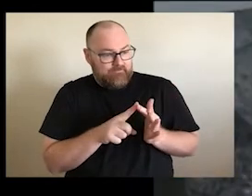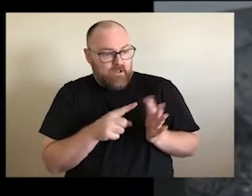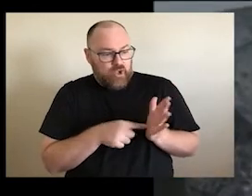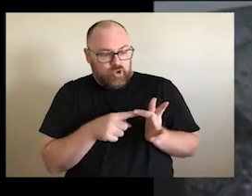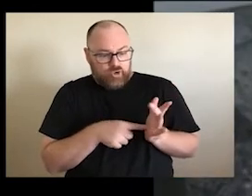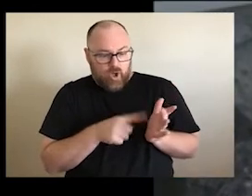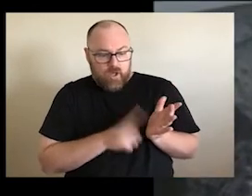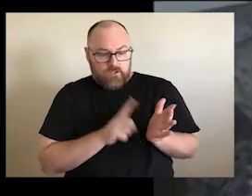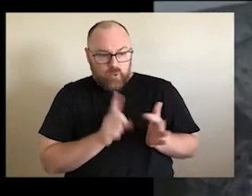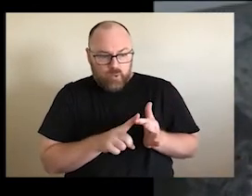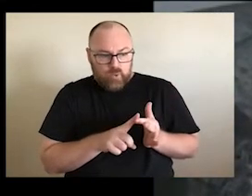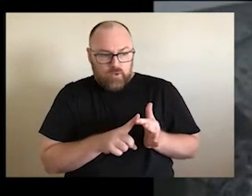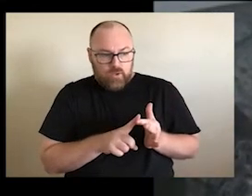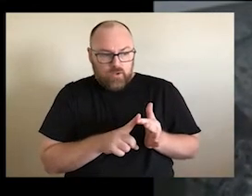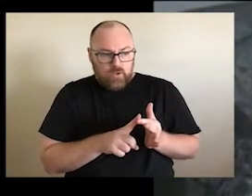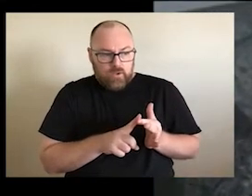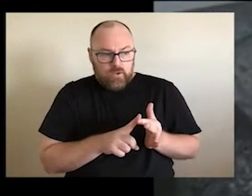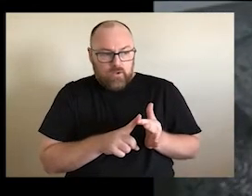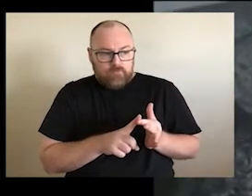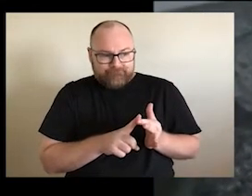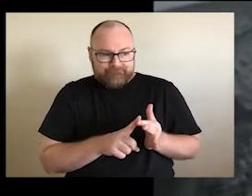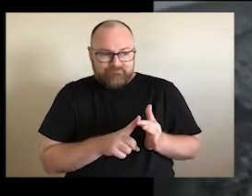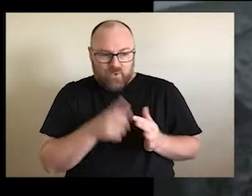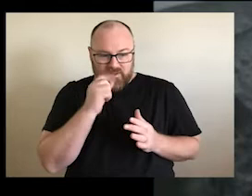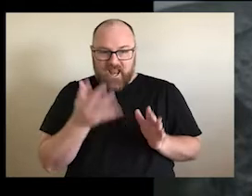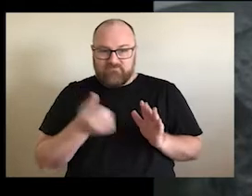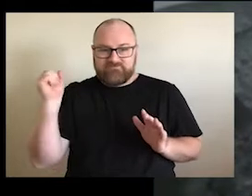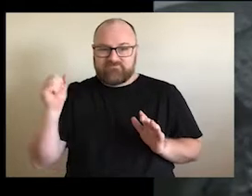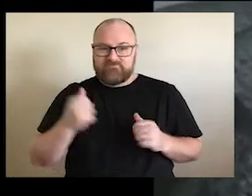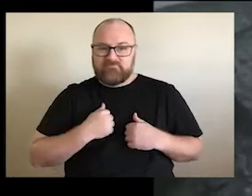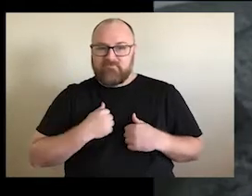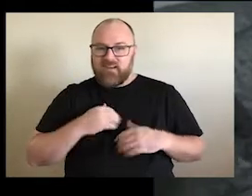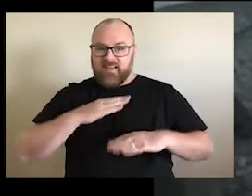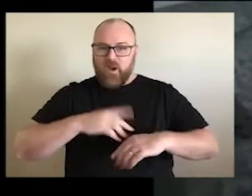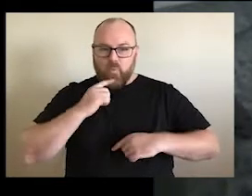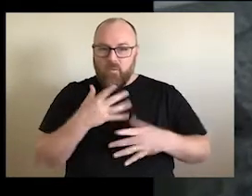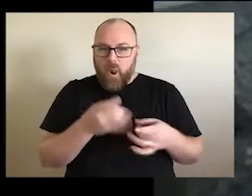if we still have our native title and there's still no apologies from the Prime Minister and whoever I do think